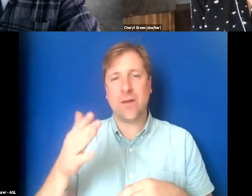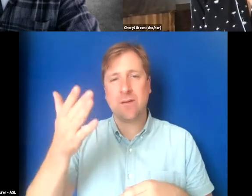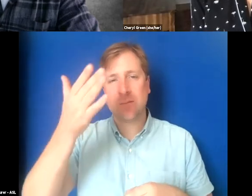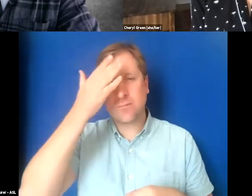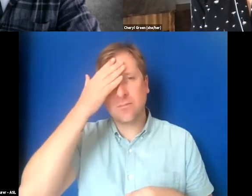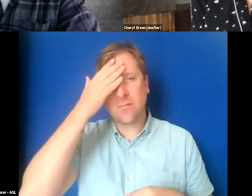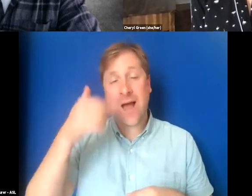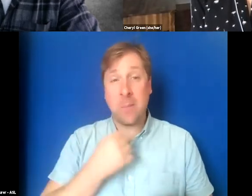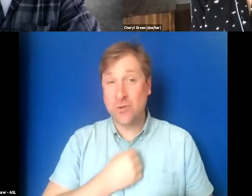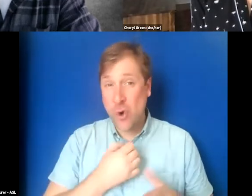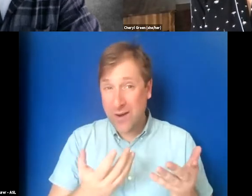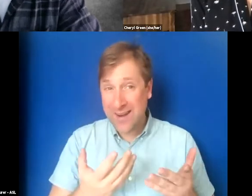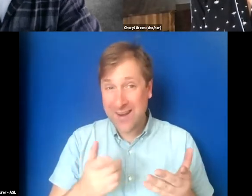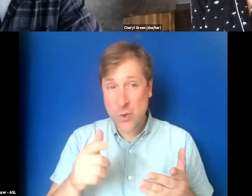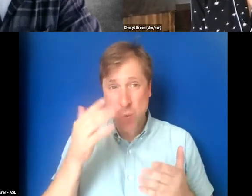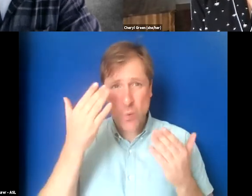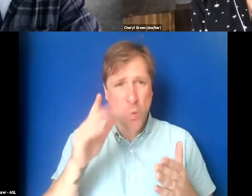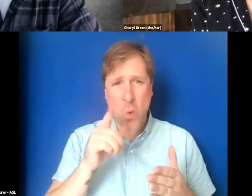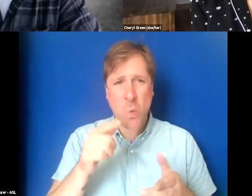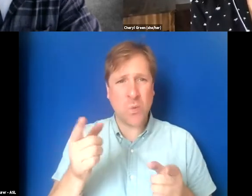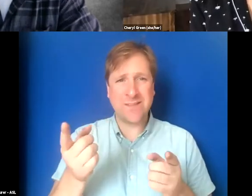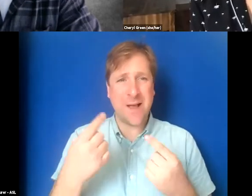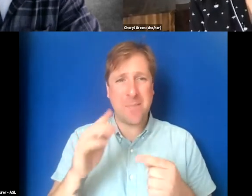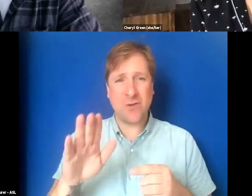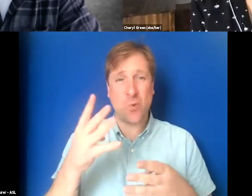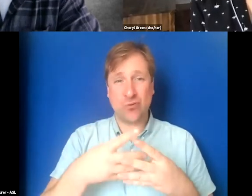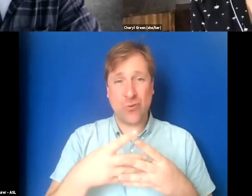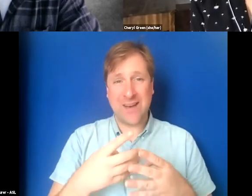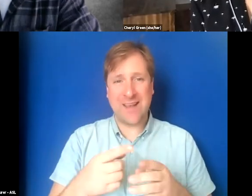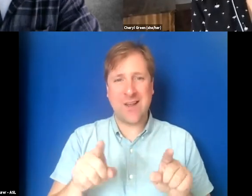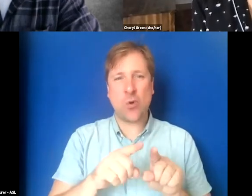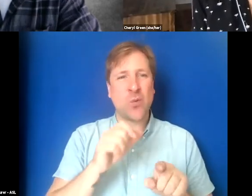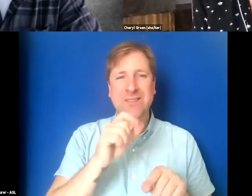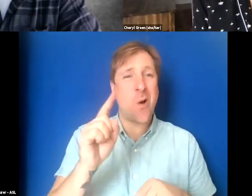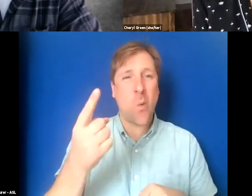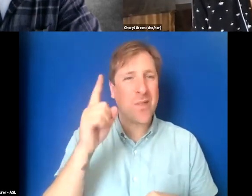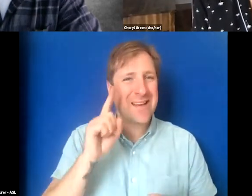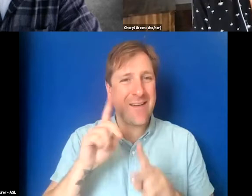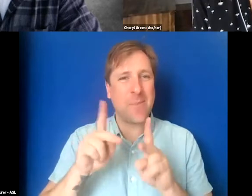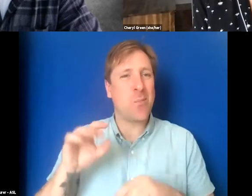I'm sorry, you don't know who's coming to your screening. Also, it's not just deaf people who use captions.